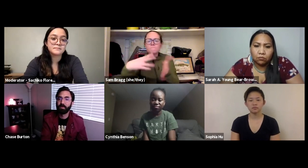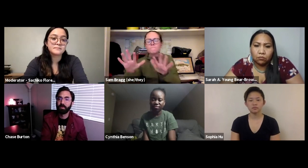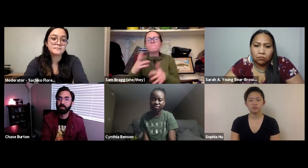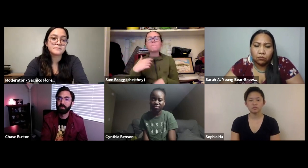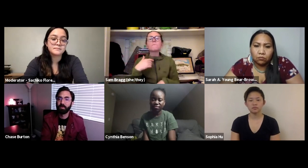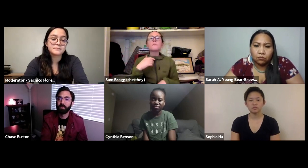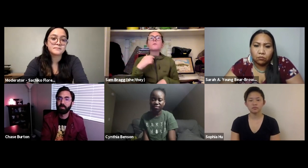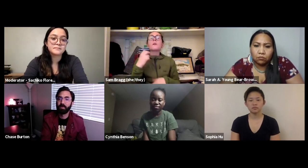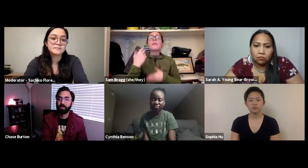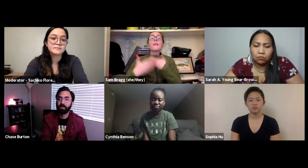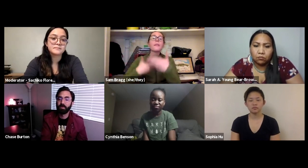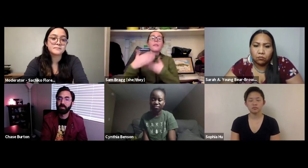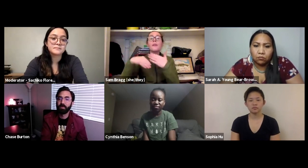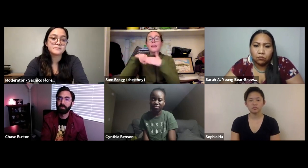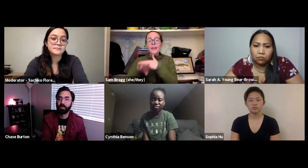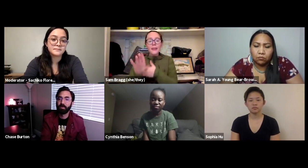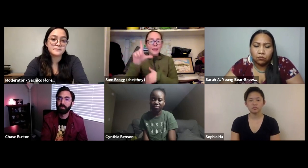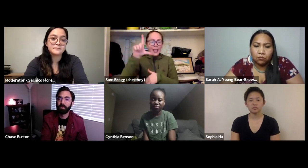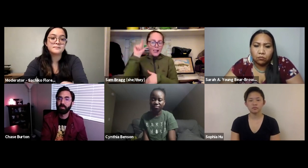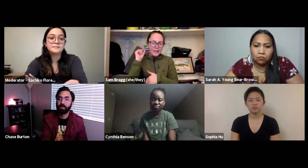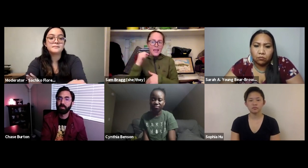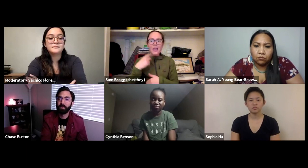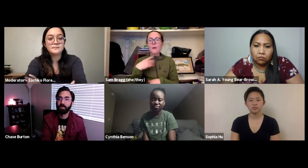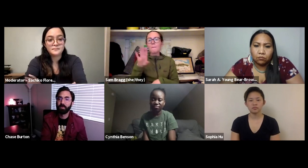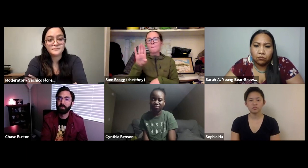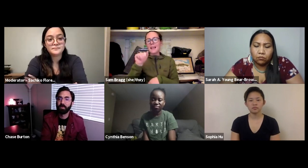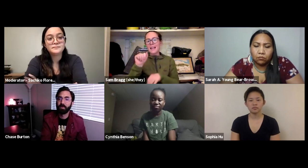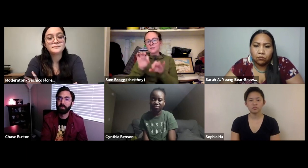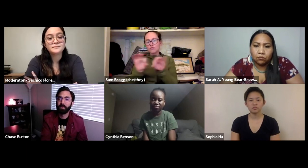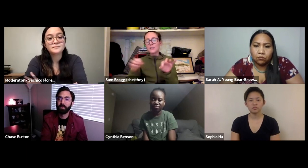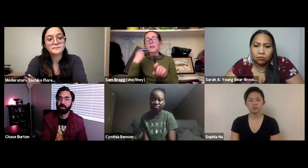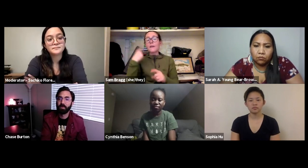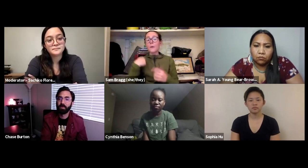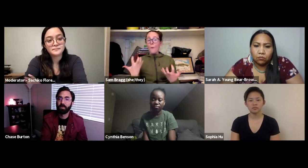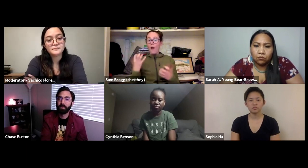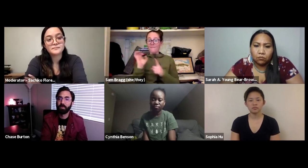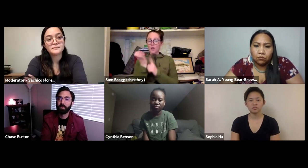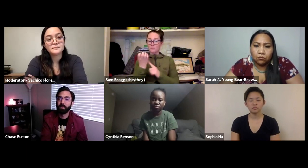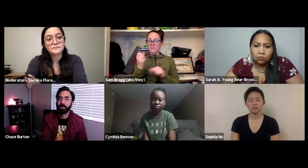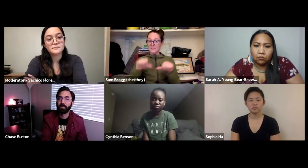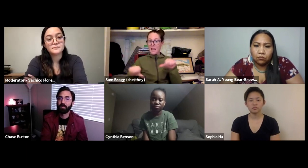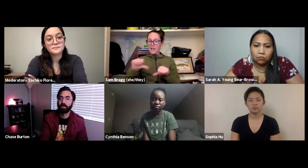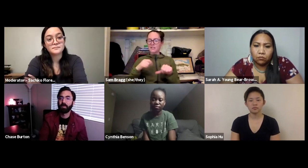between deaf and hearing students. I had an interpreter with me most of the time and I